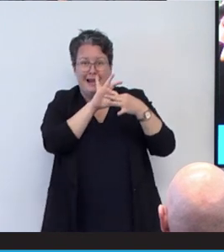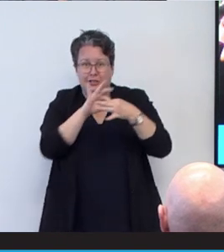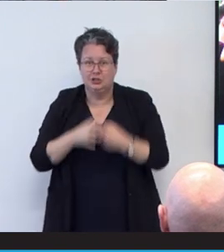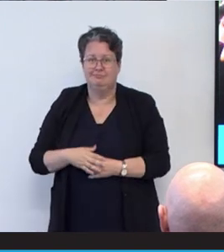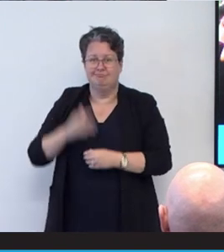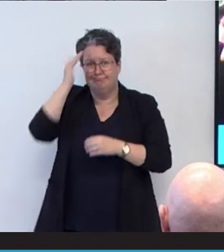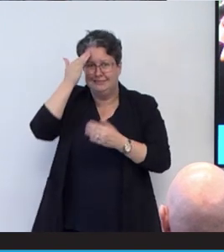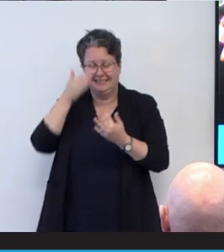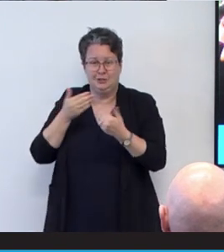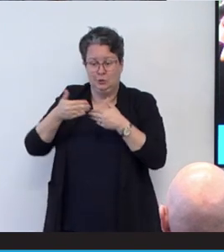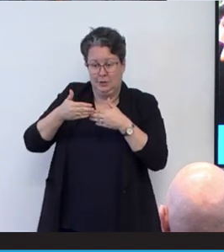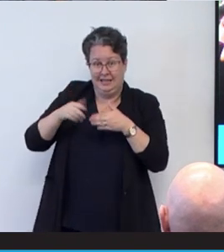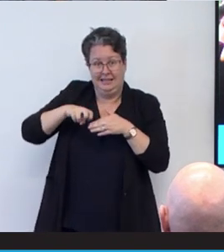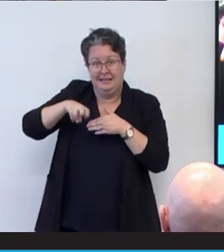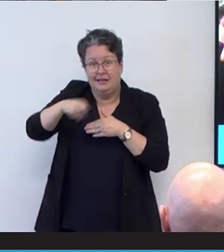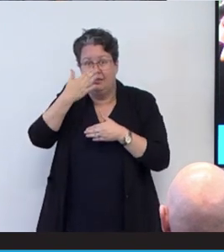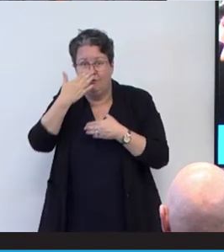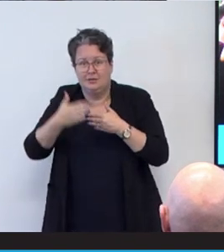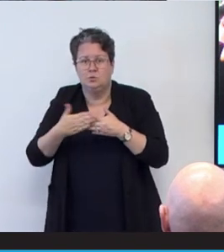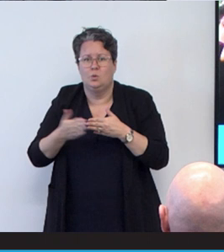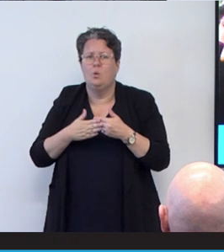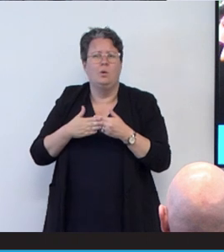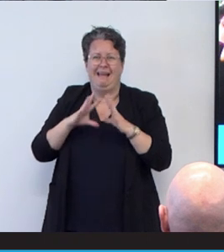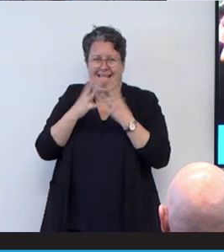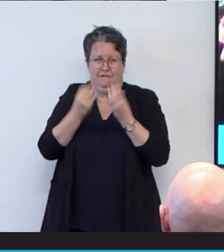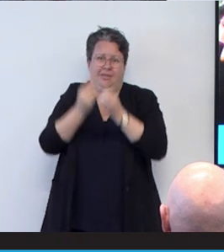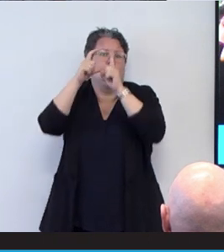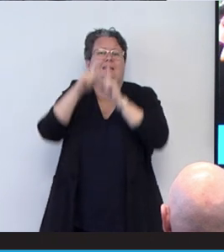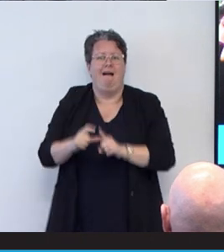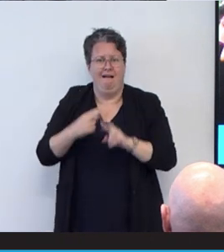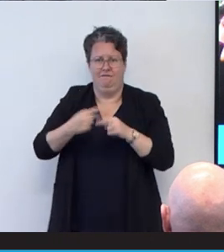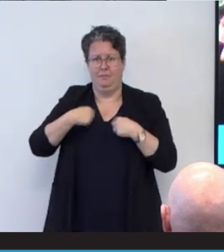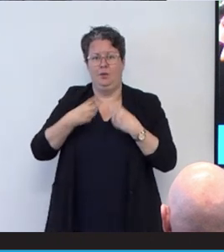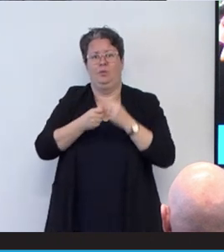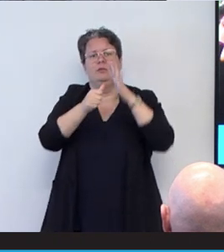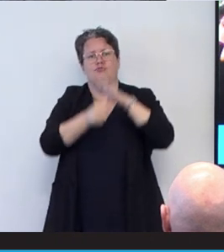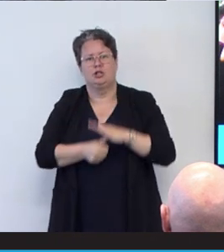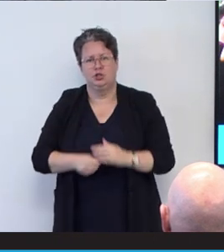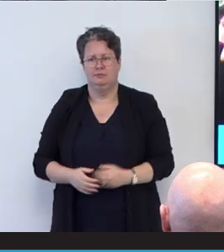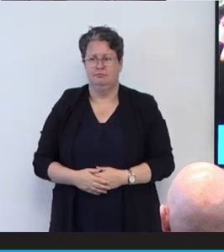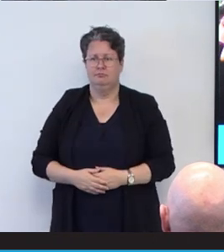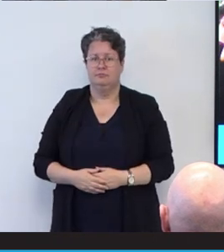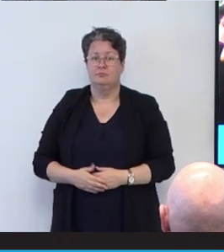house. I struggled to do the simplest things in my life. But today I feel more free and capable